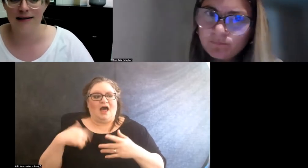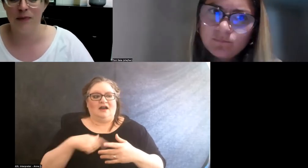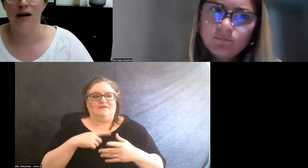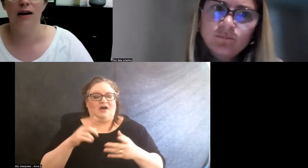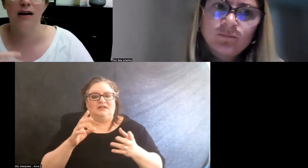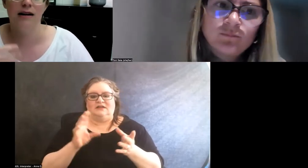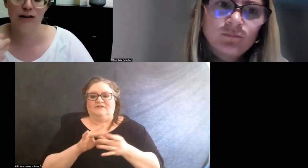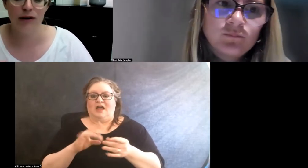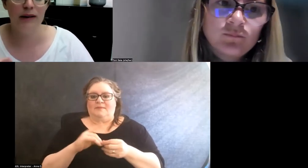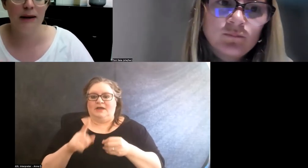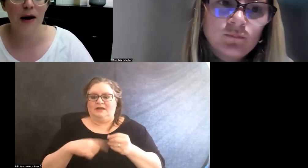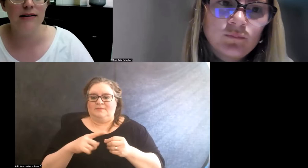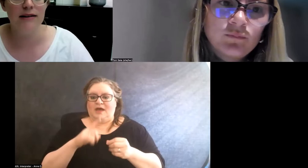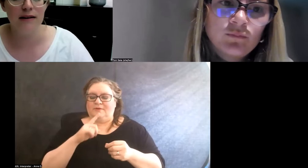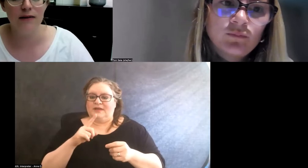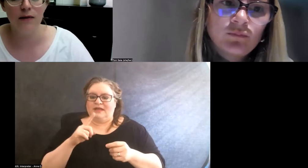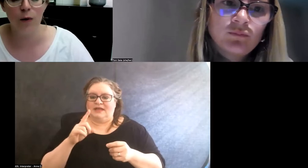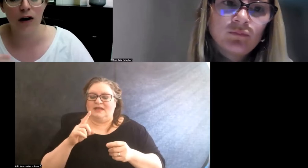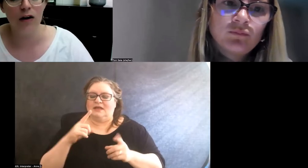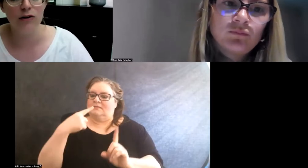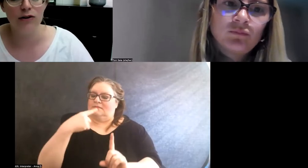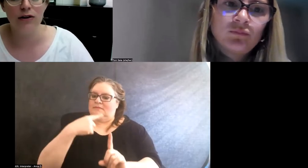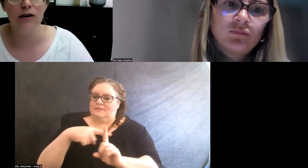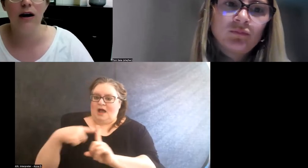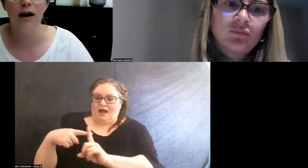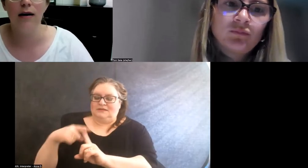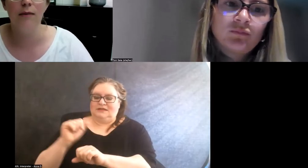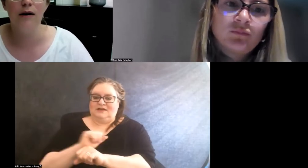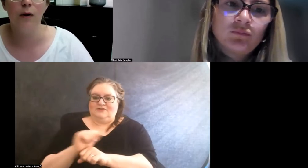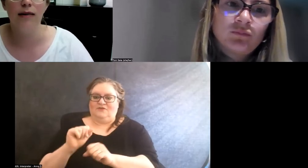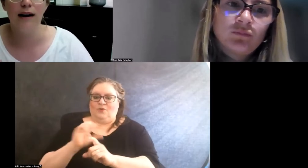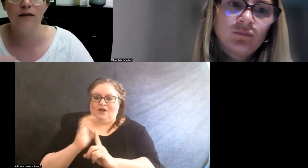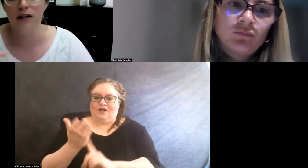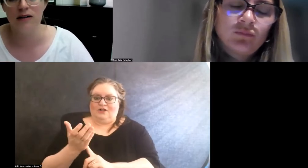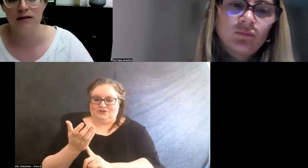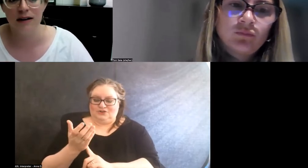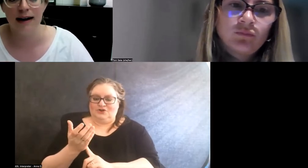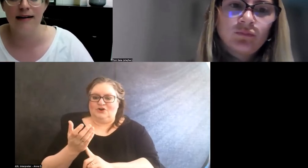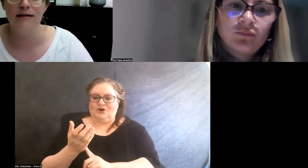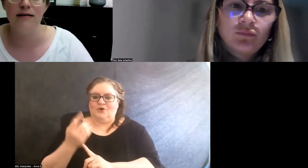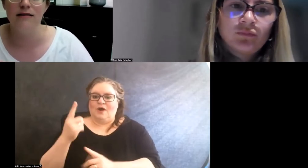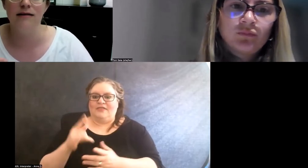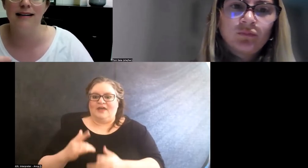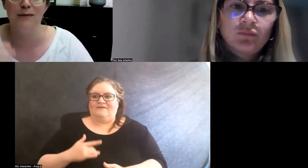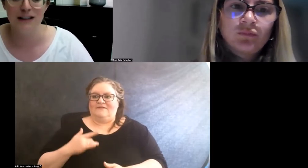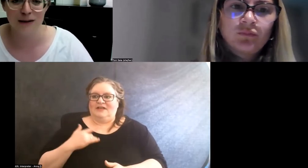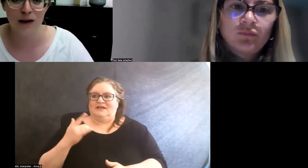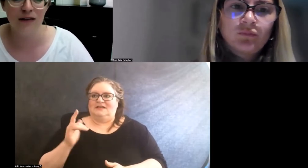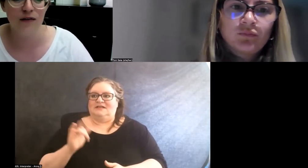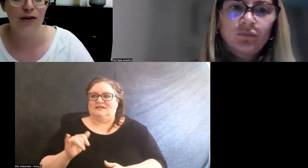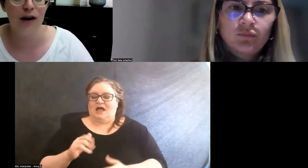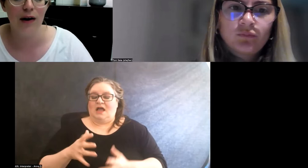at being an extremely positive work culture. One that feels like it, as much as we can figure out